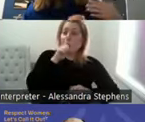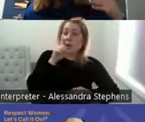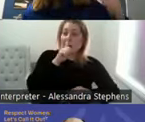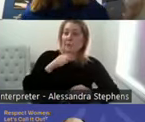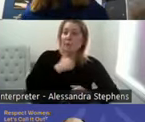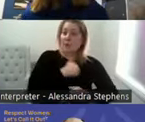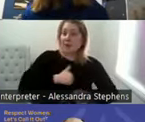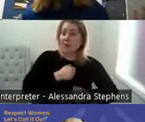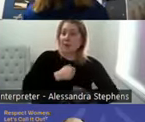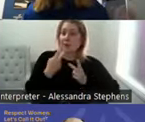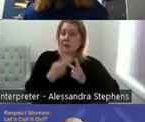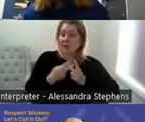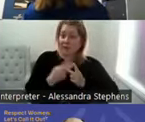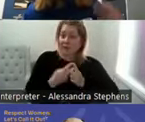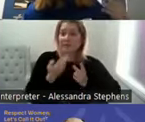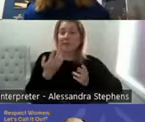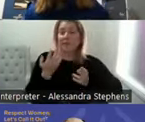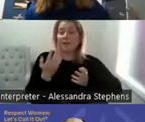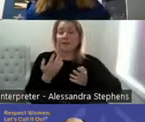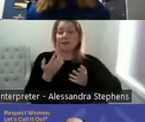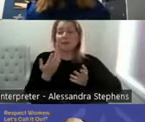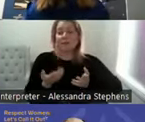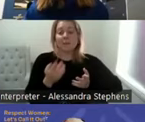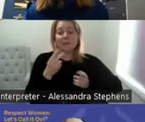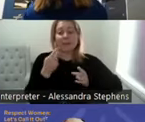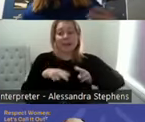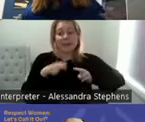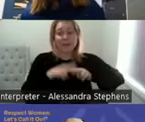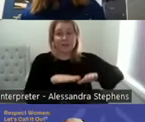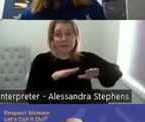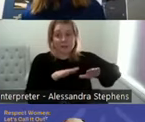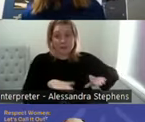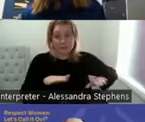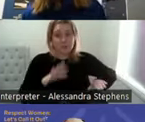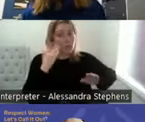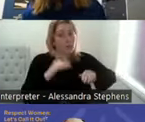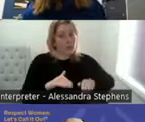potential to become sexual beings and that consent and education is really important.